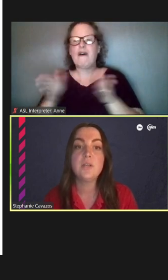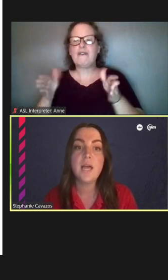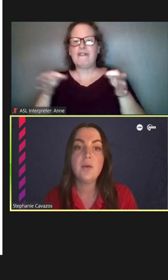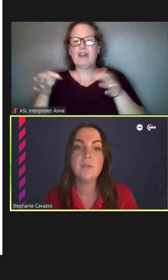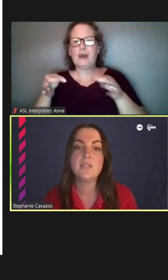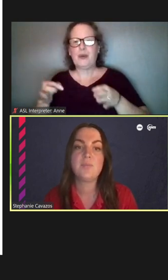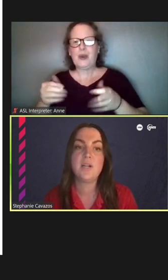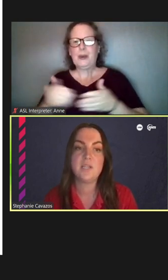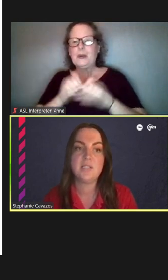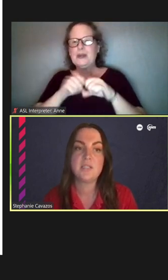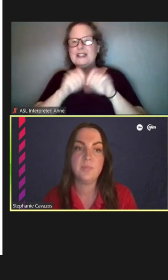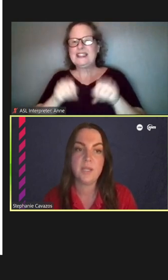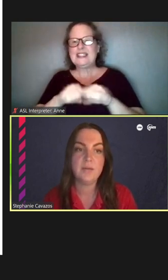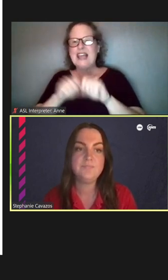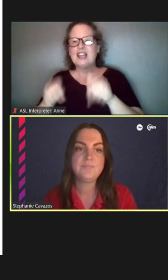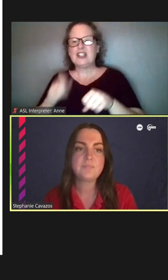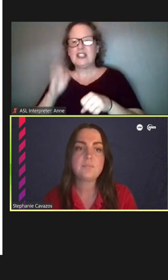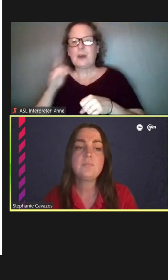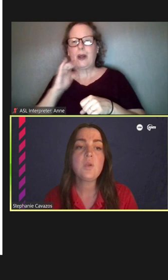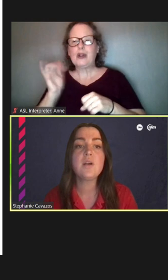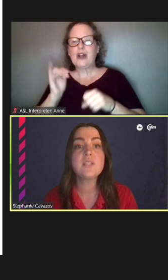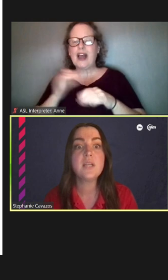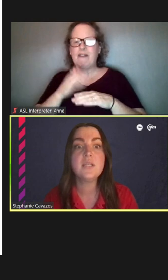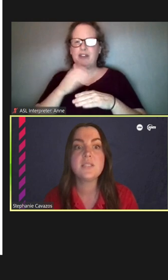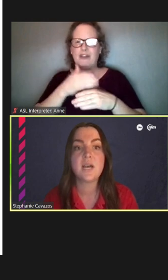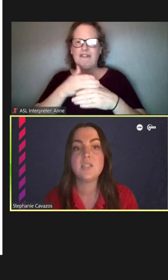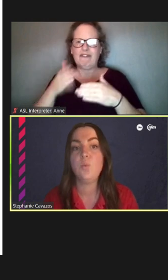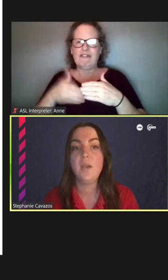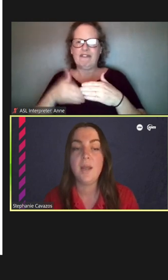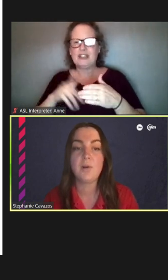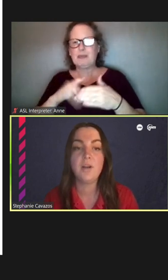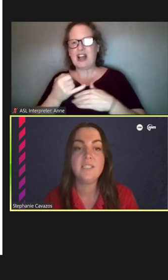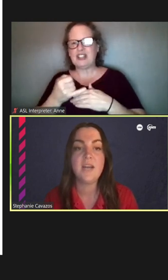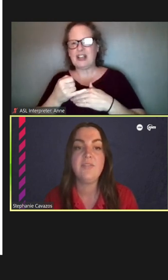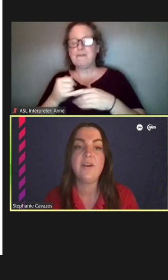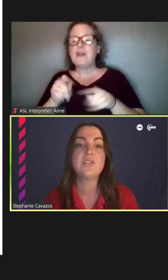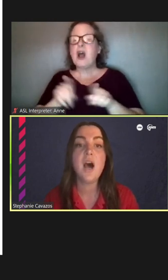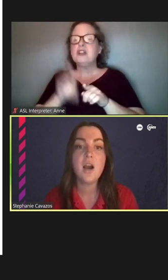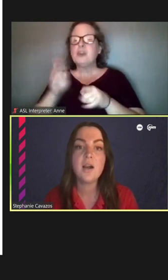look like. Once the project is complete, we're also going to discuss what Neighborhood Identifiers are